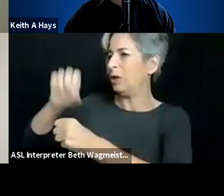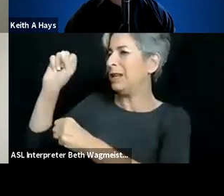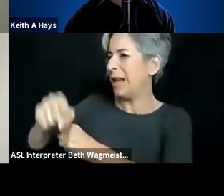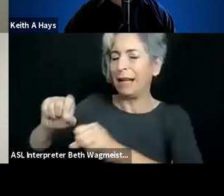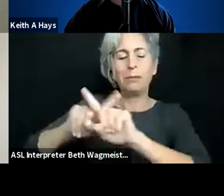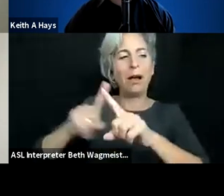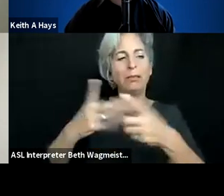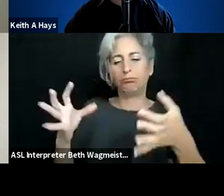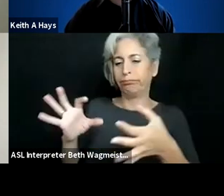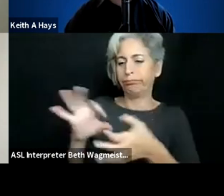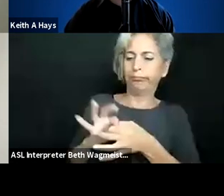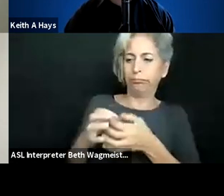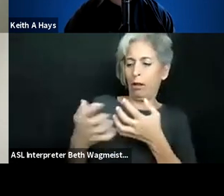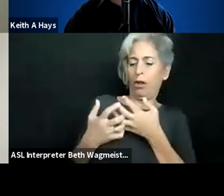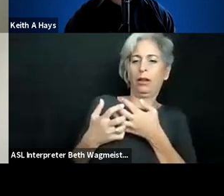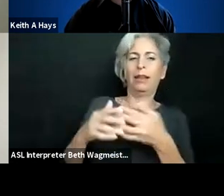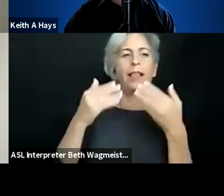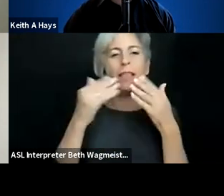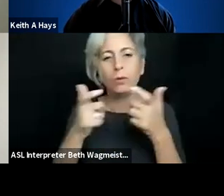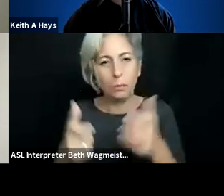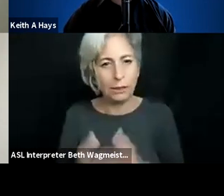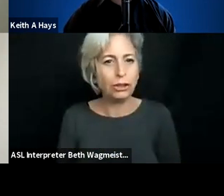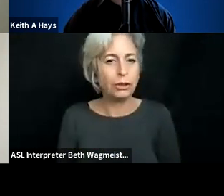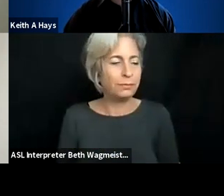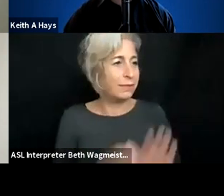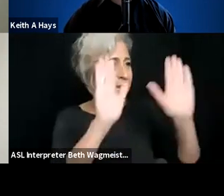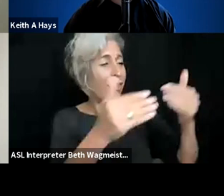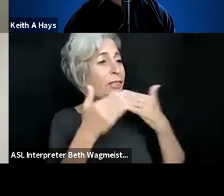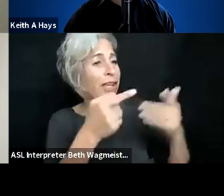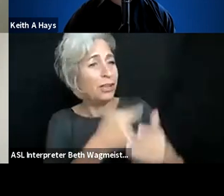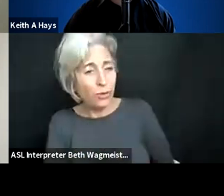give students across the spectrum of human diversity not just a feeling of being included, but a feeling of belonging. Thank you very much.